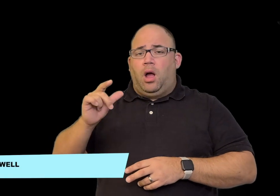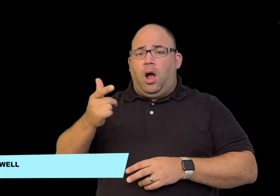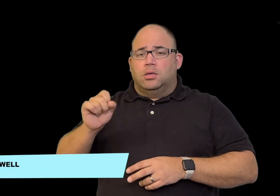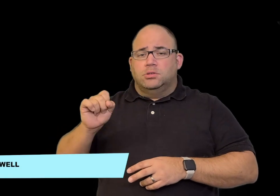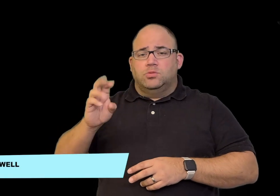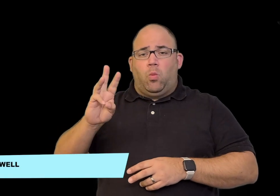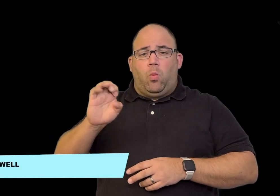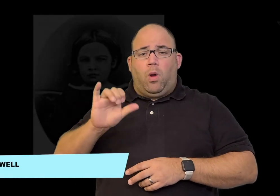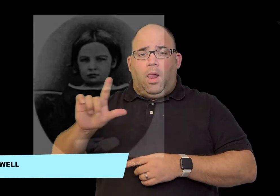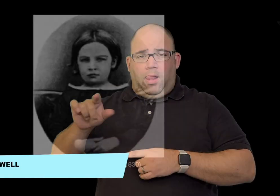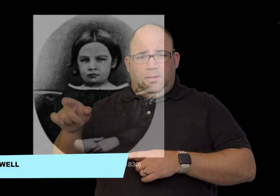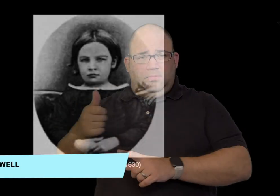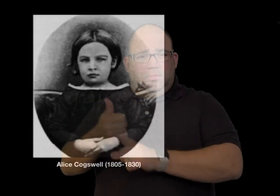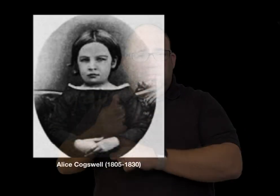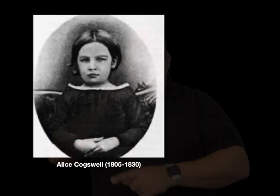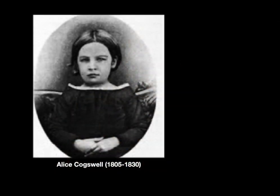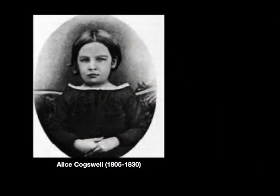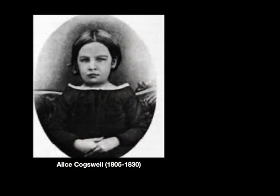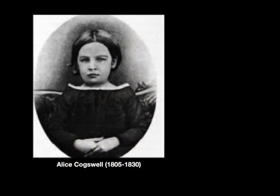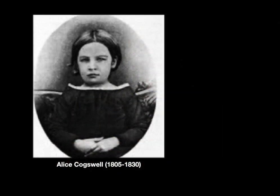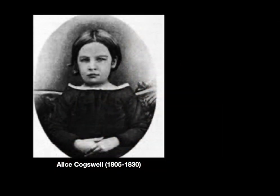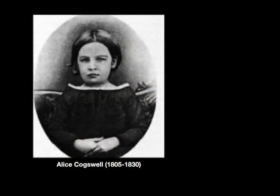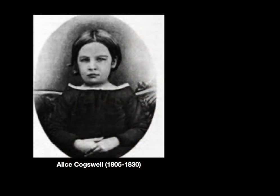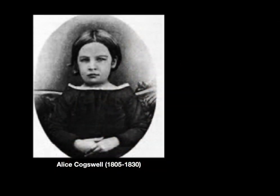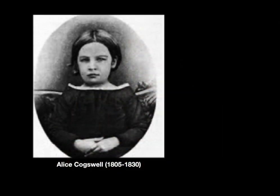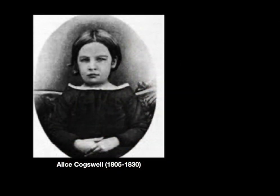Alice Cogswell, was deaf.